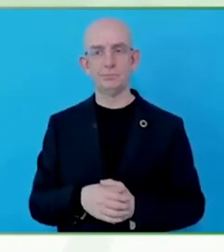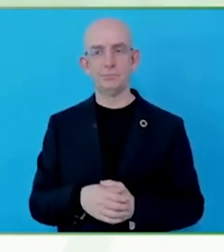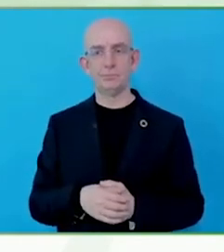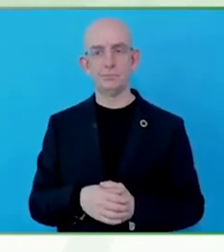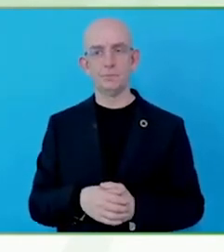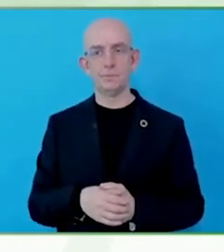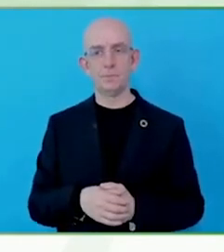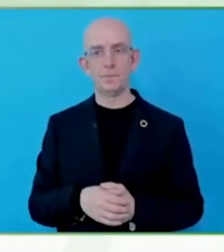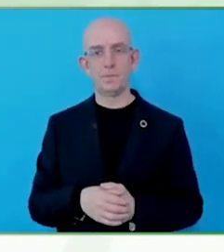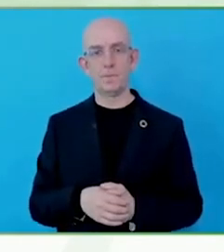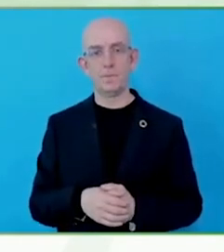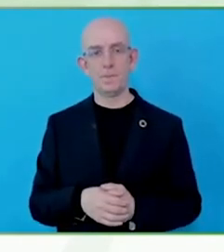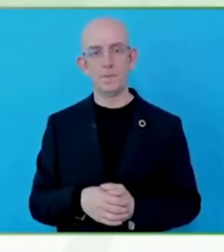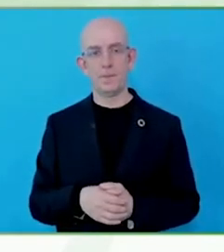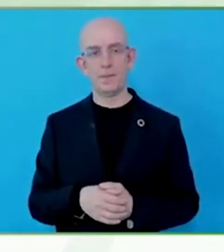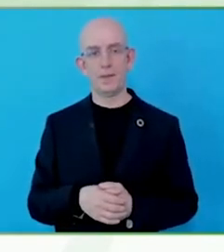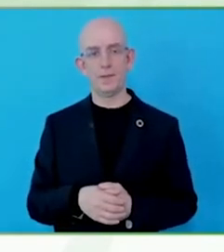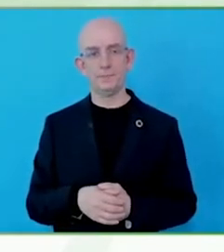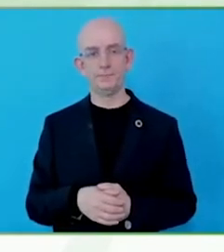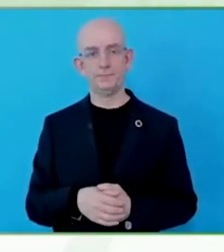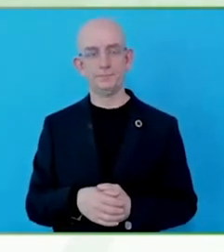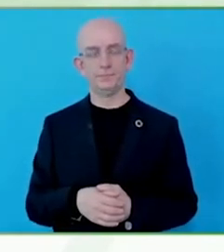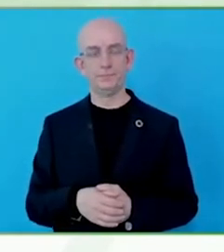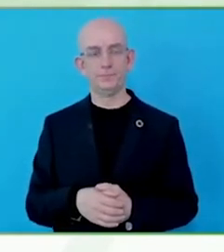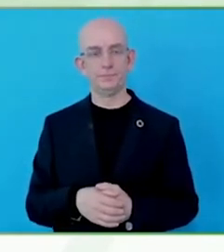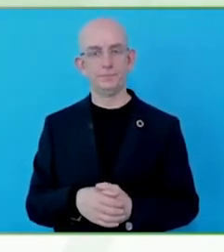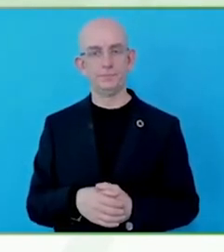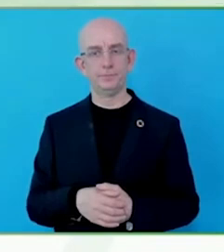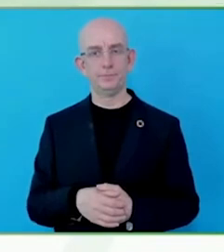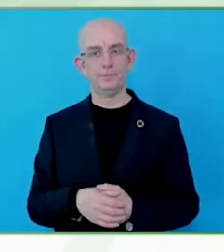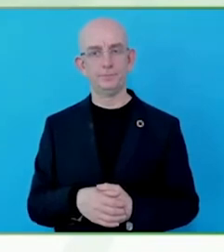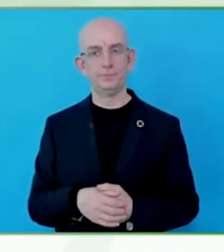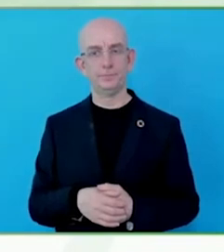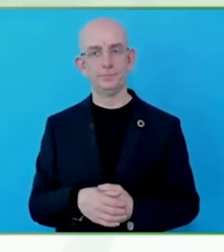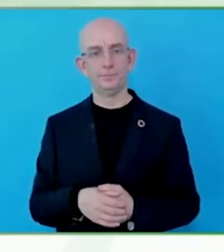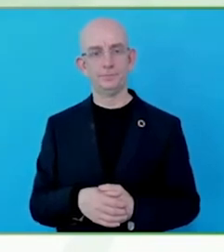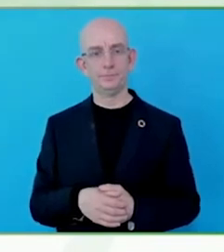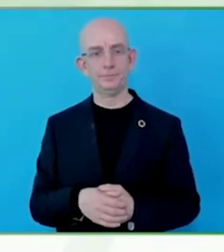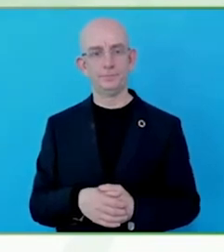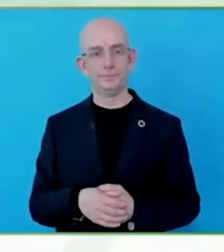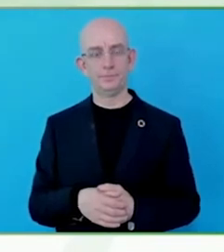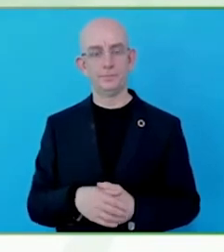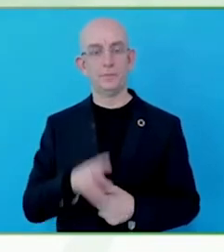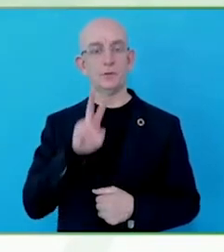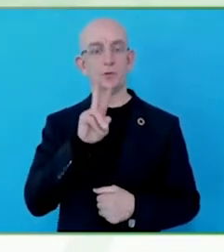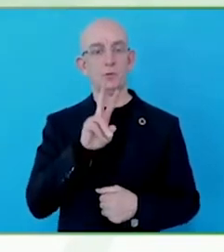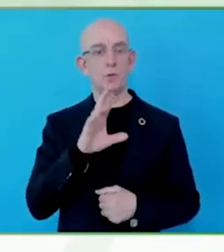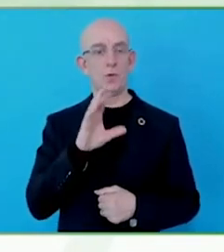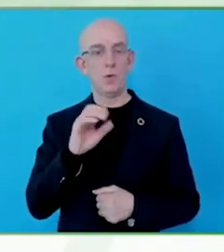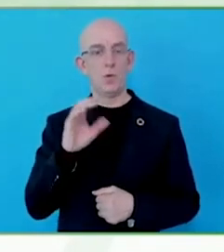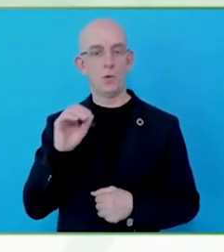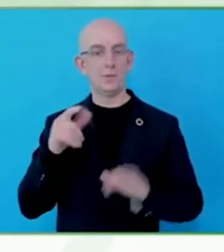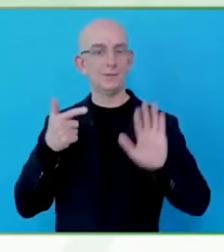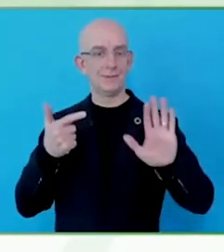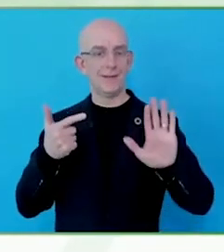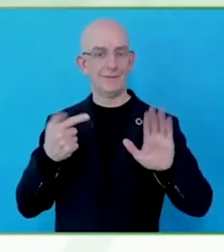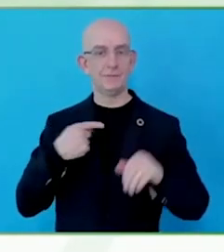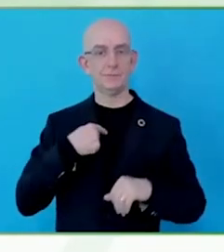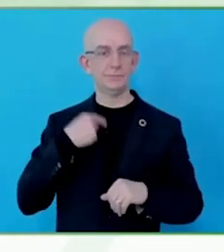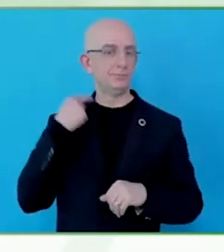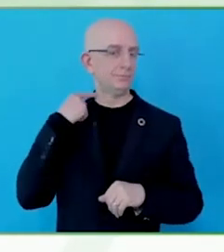At the WSA event.